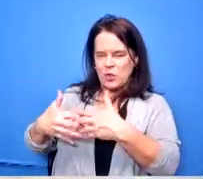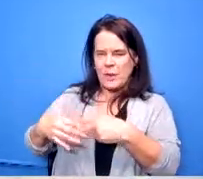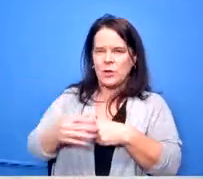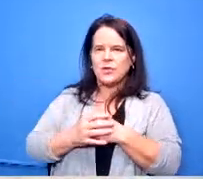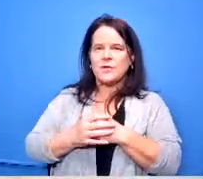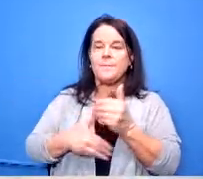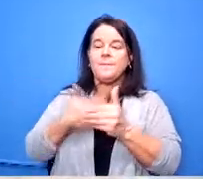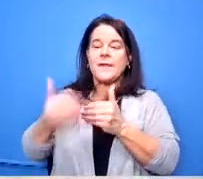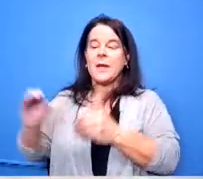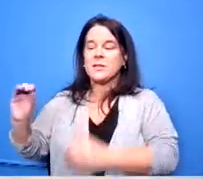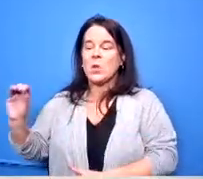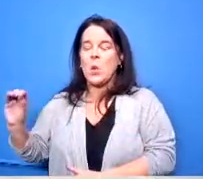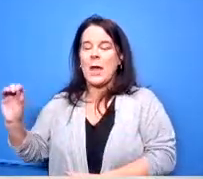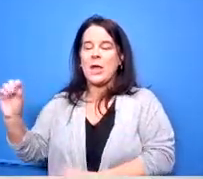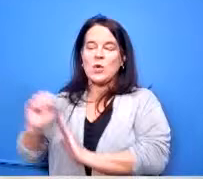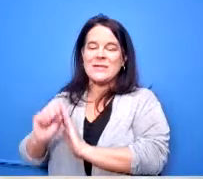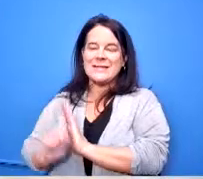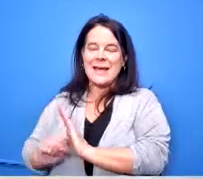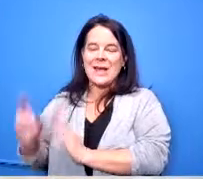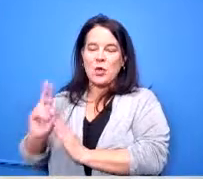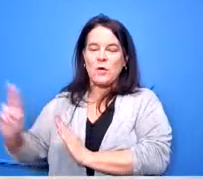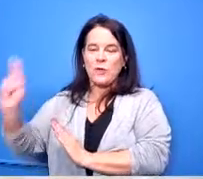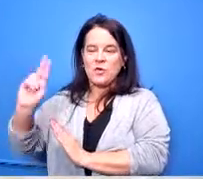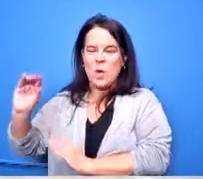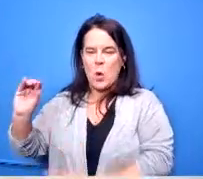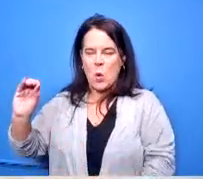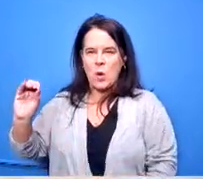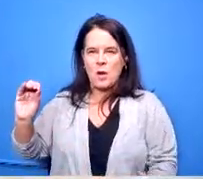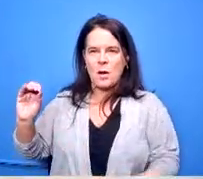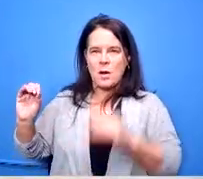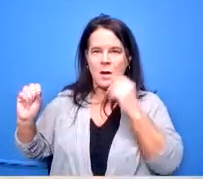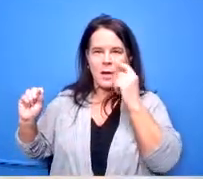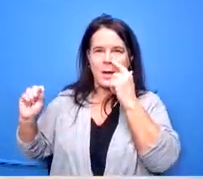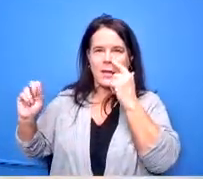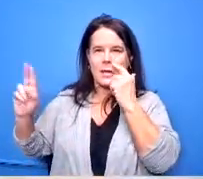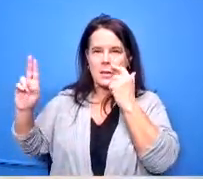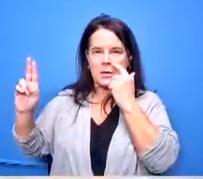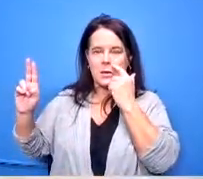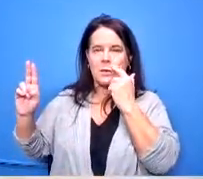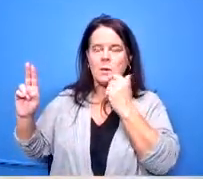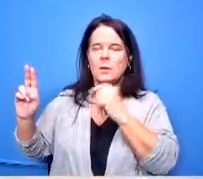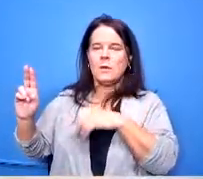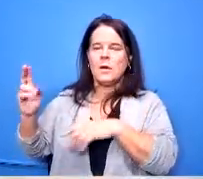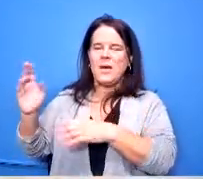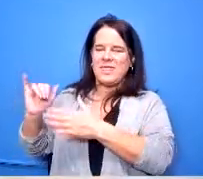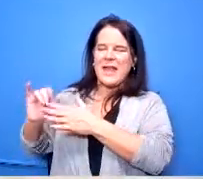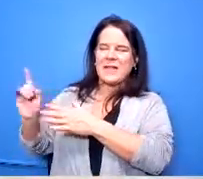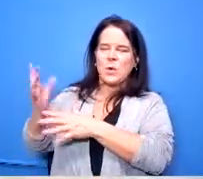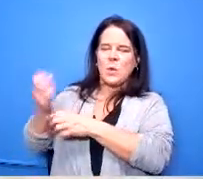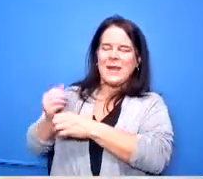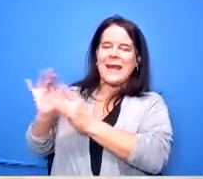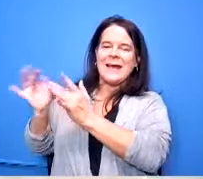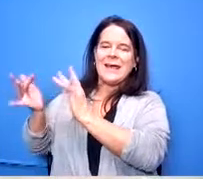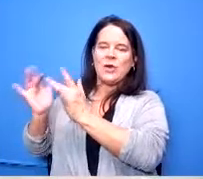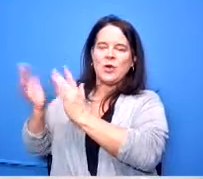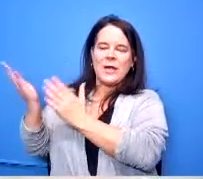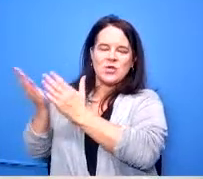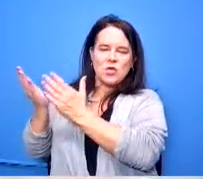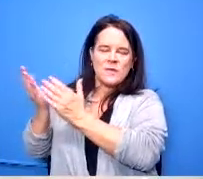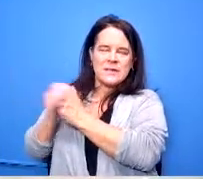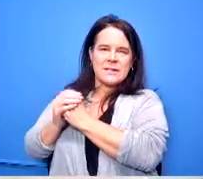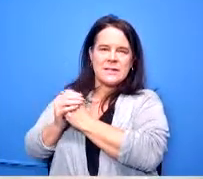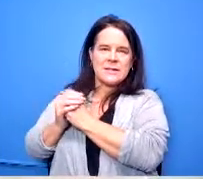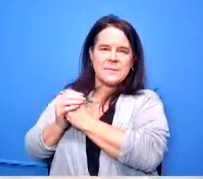state university this is where we get our internet services and it's through the really like the the